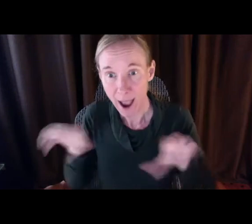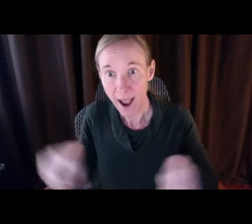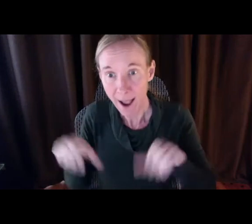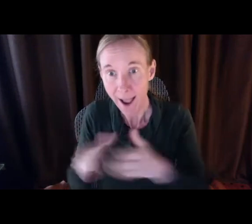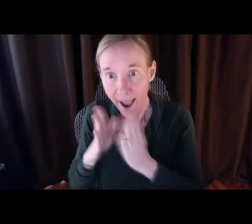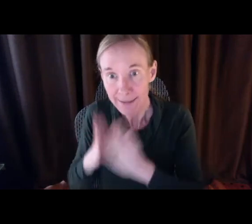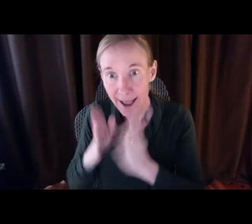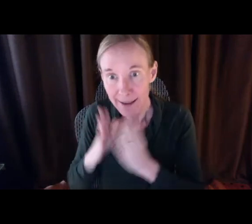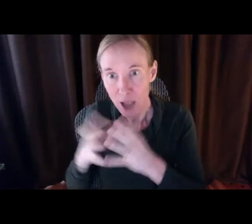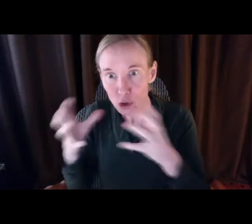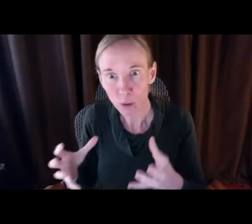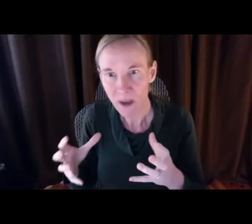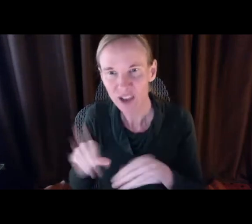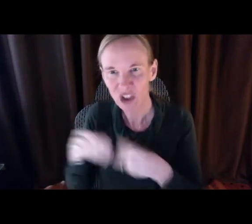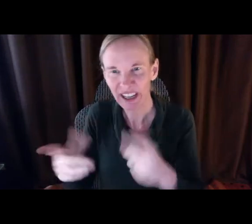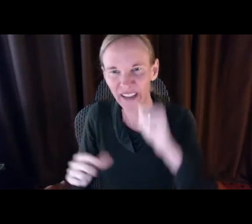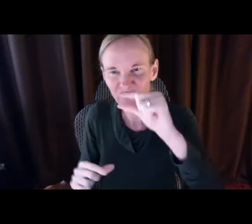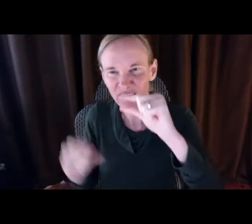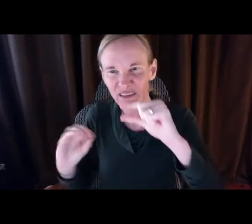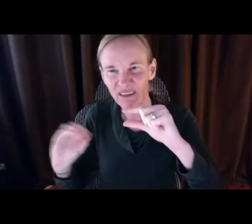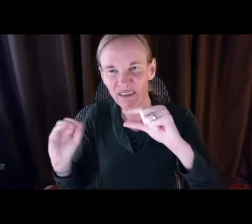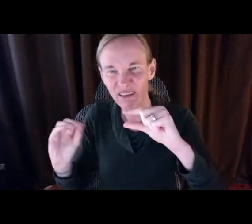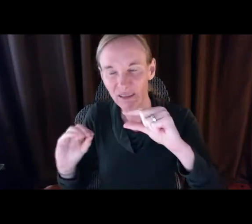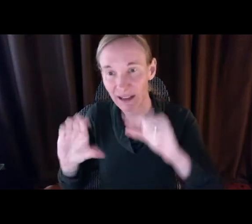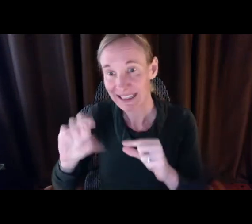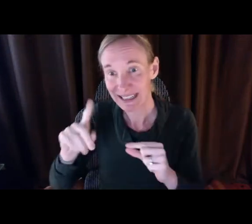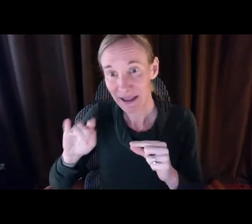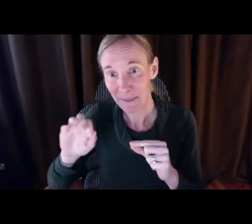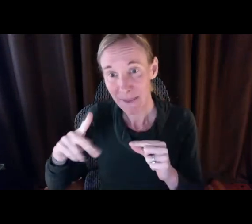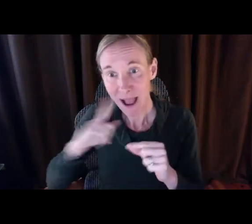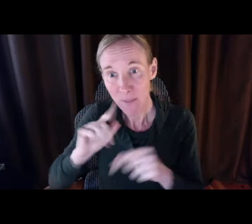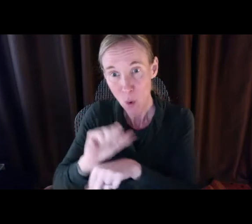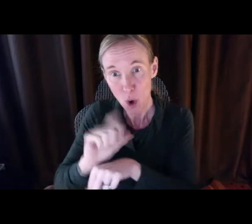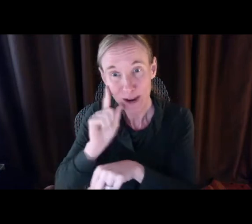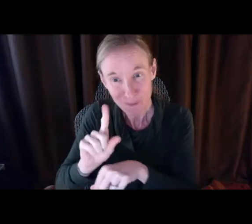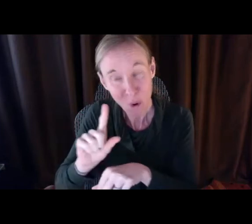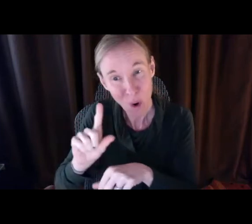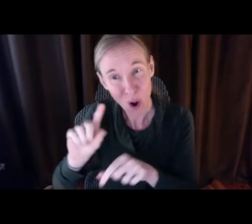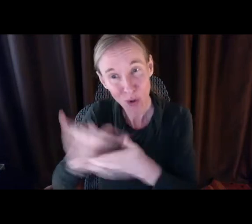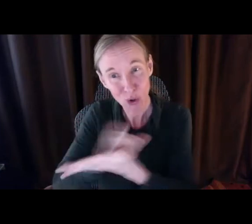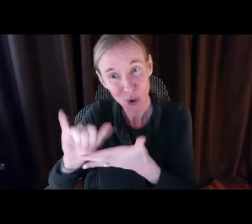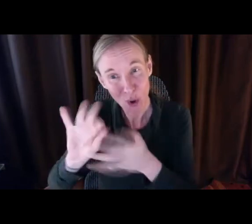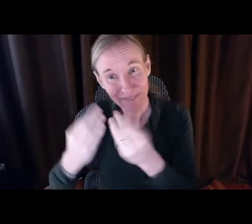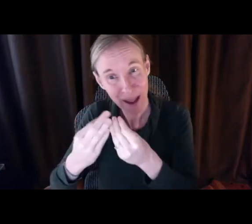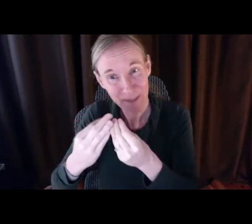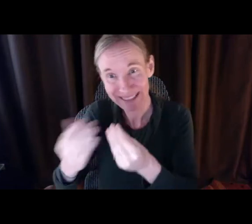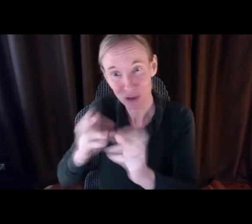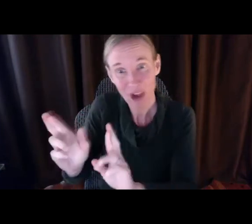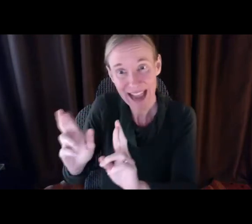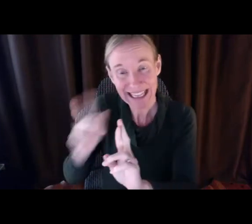your care and services and I know all of you. I understand that we have asked too much and given too little in return